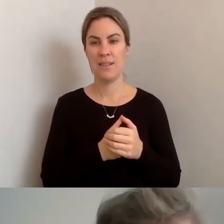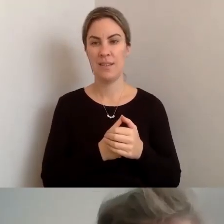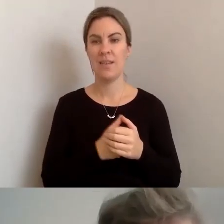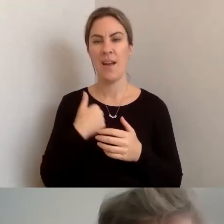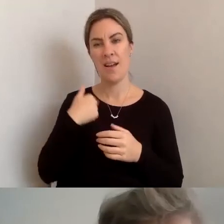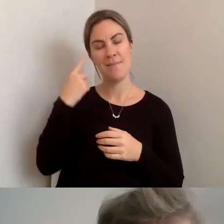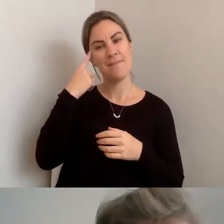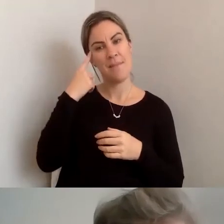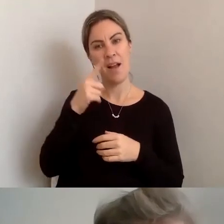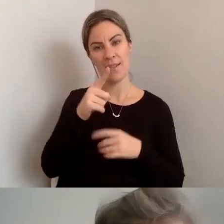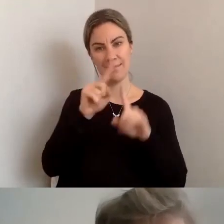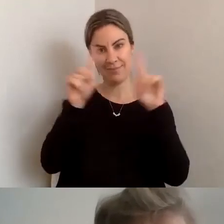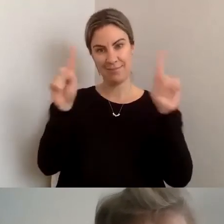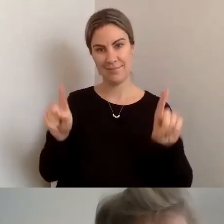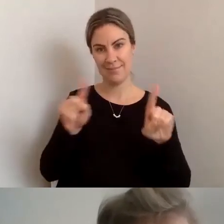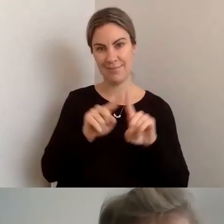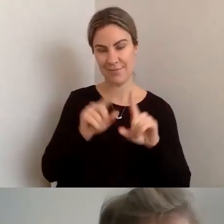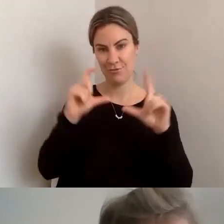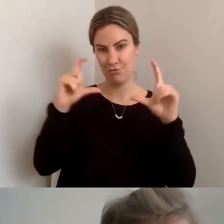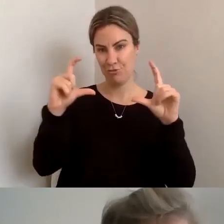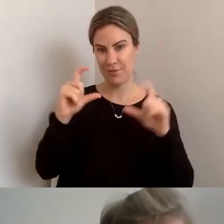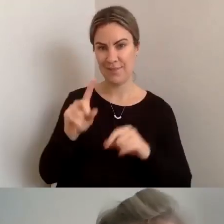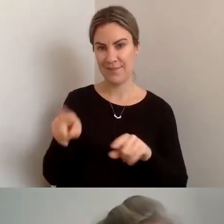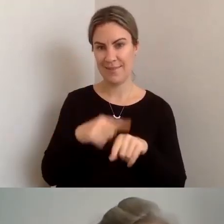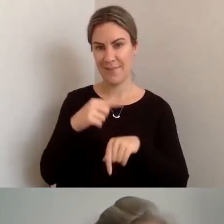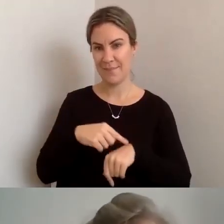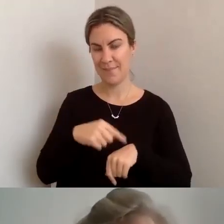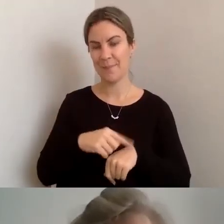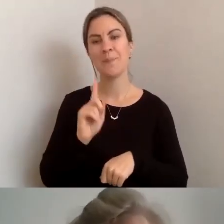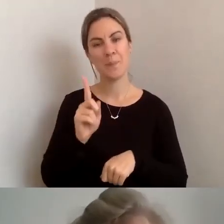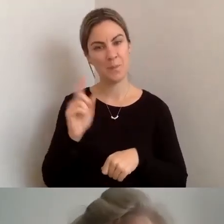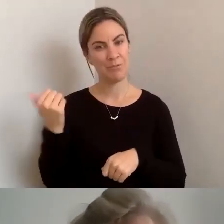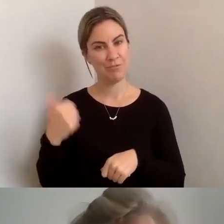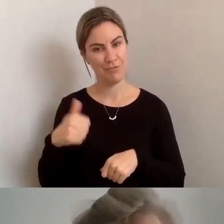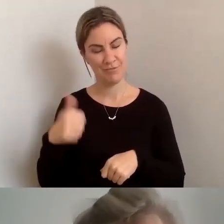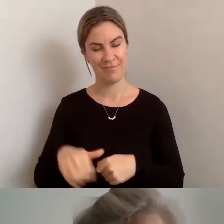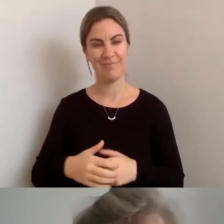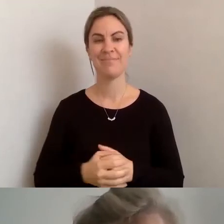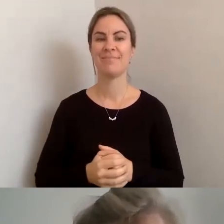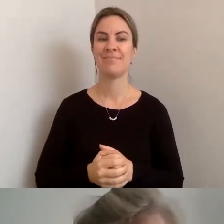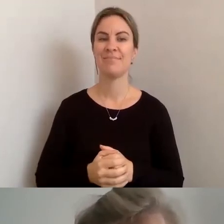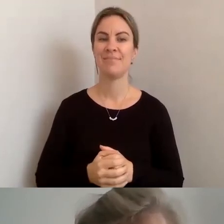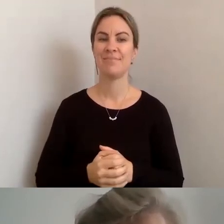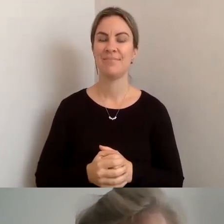Thank you. Sorry, I should have mentioned for Q&A it'd be more open. This